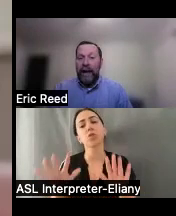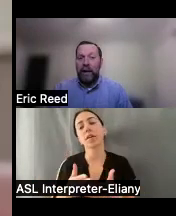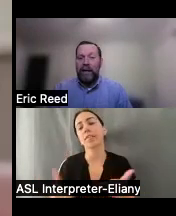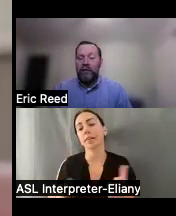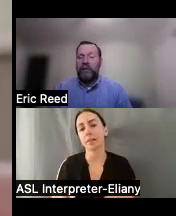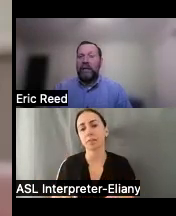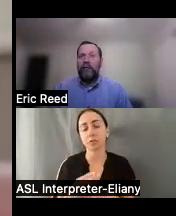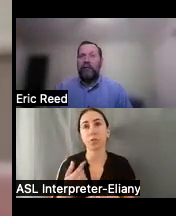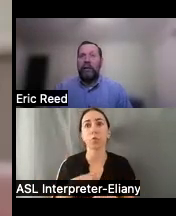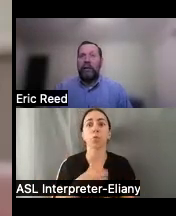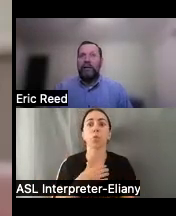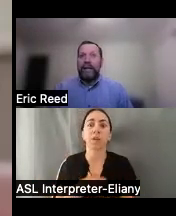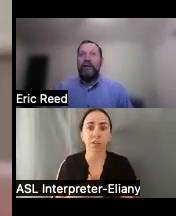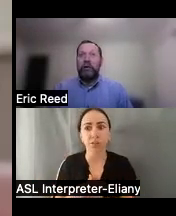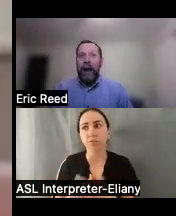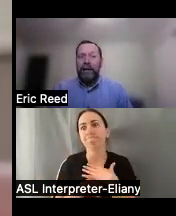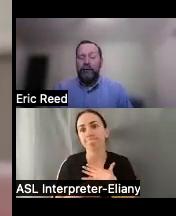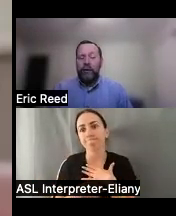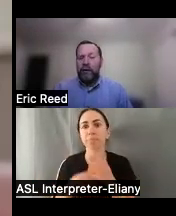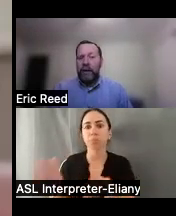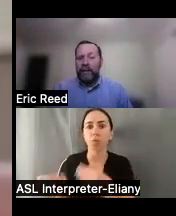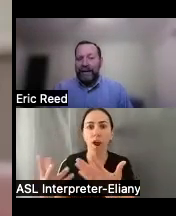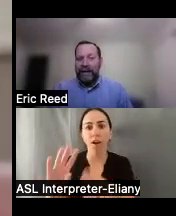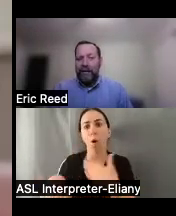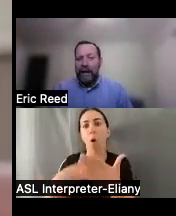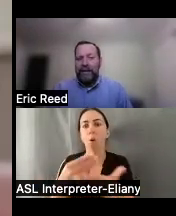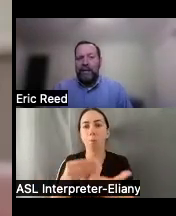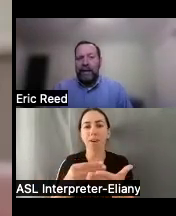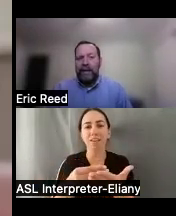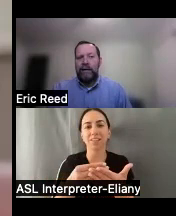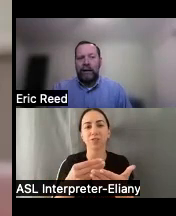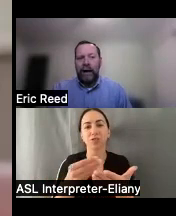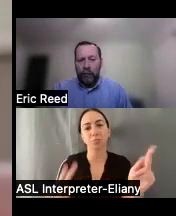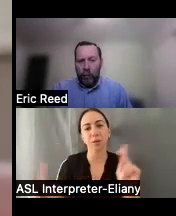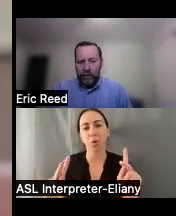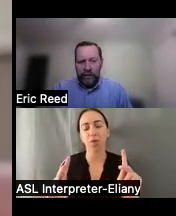had money just to give to give as grants for everybody to get the at they need unfortunately